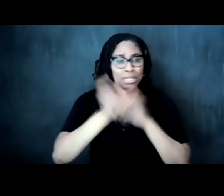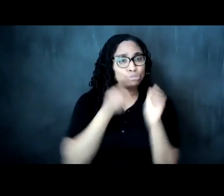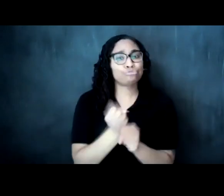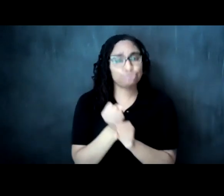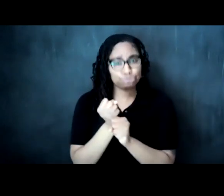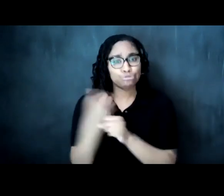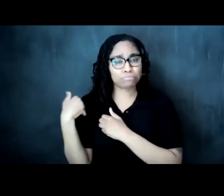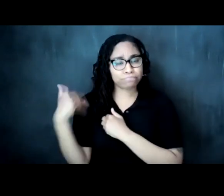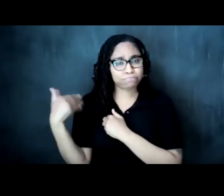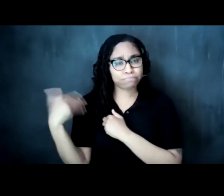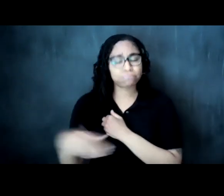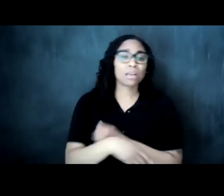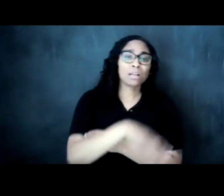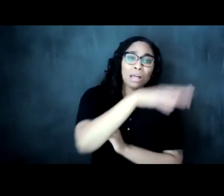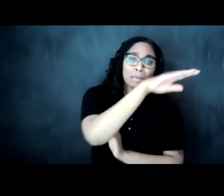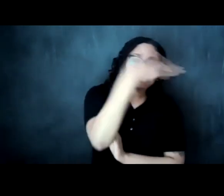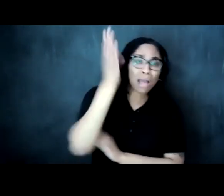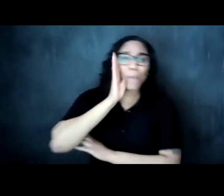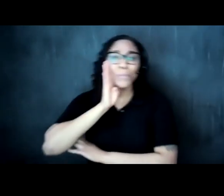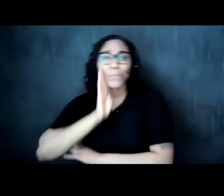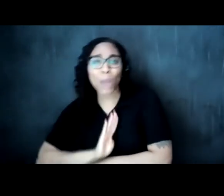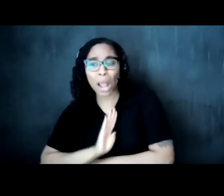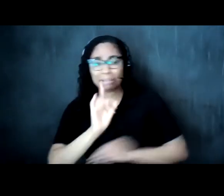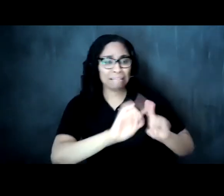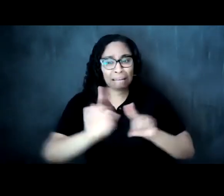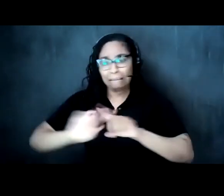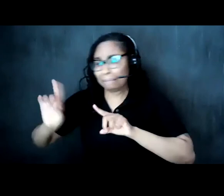black and brown bodies differently gendered bodies differently abled bodies